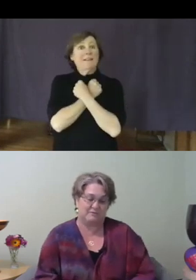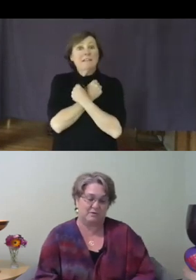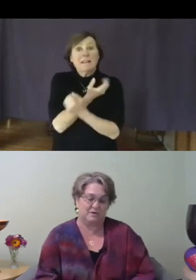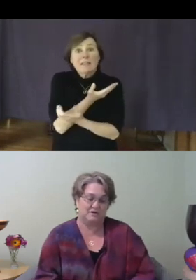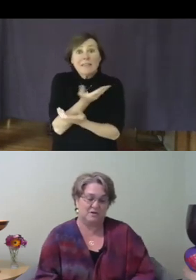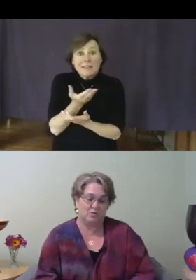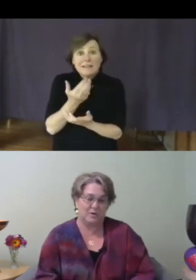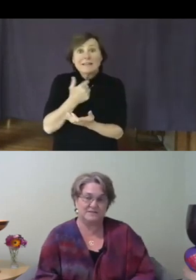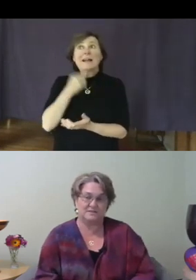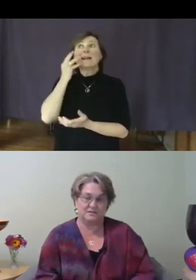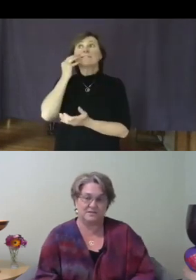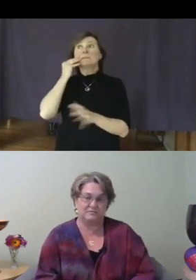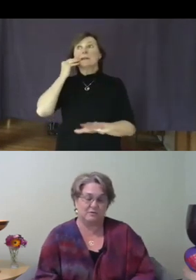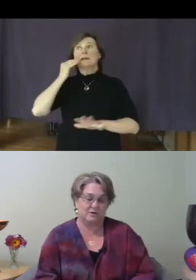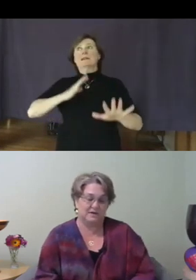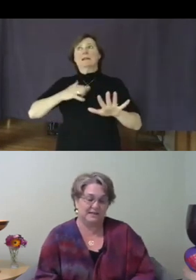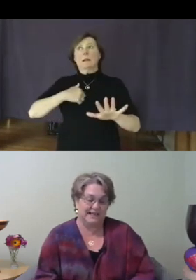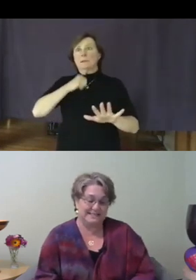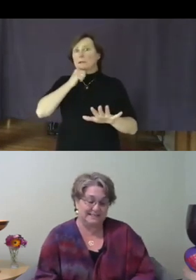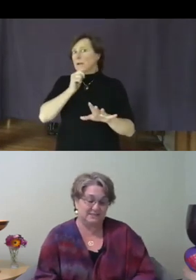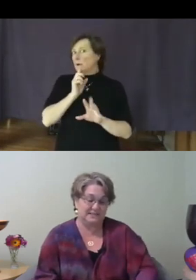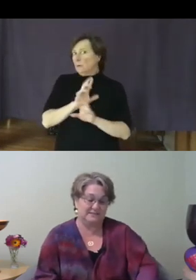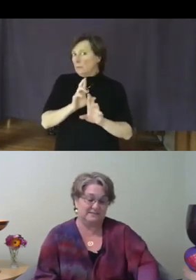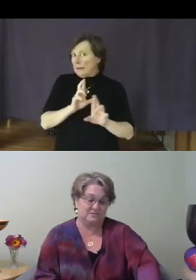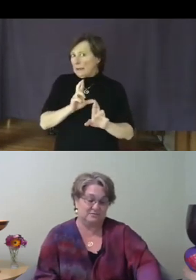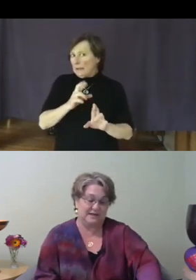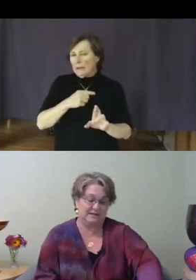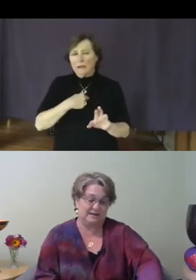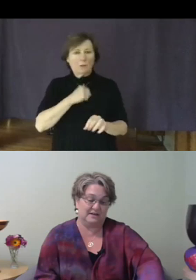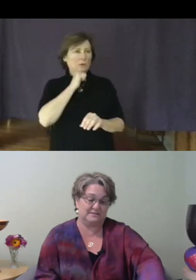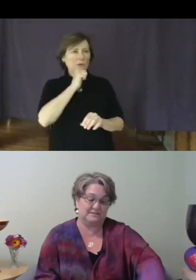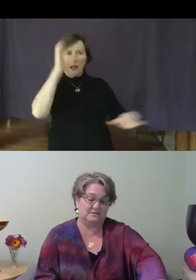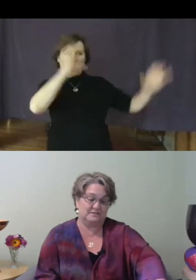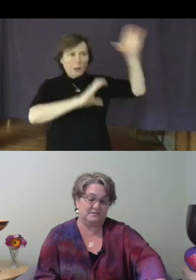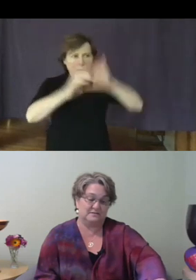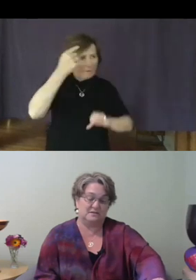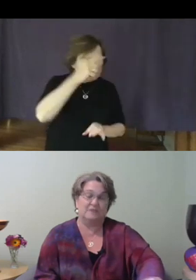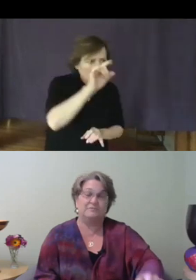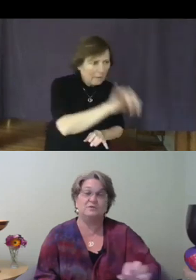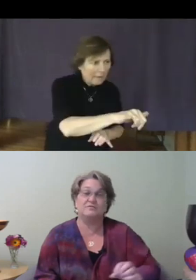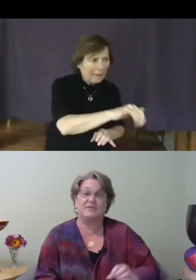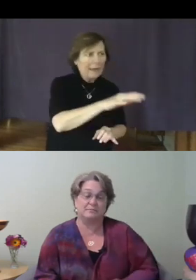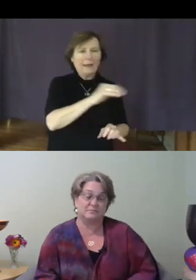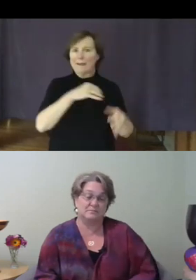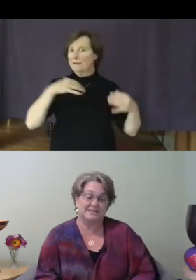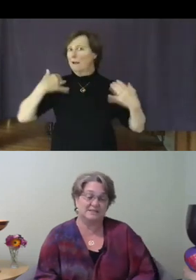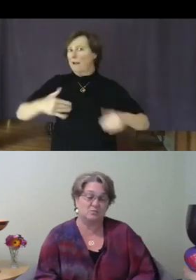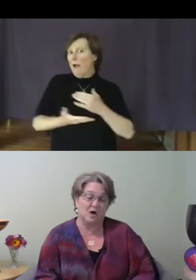wasn't looking for, and nearly didn't recognize. A few of them I didn't want,